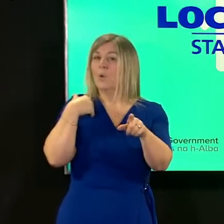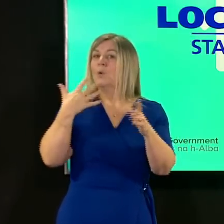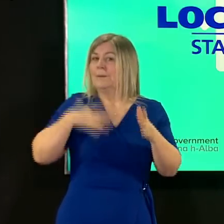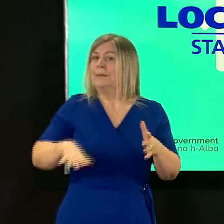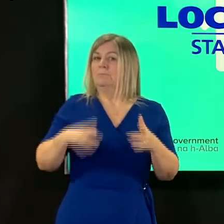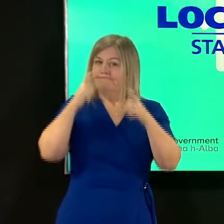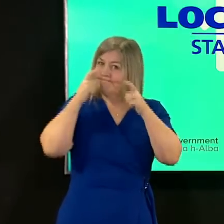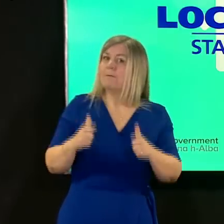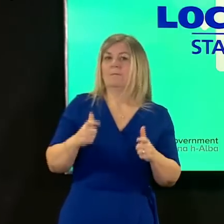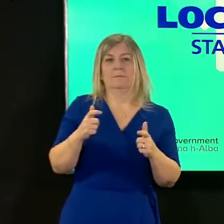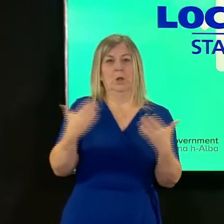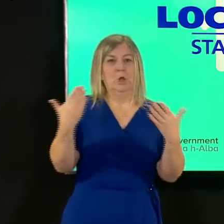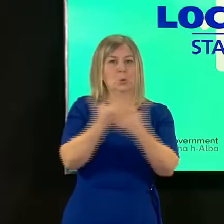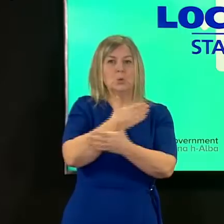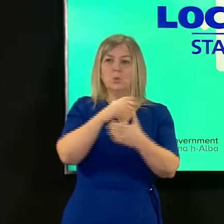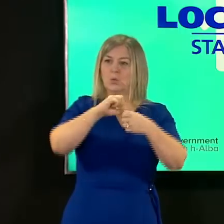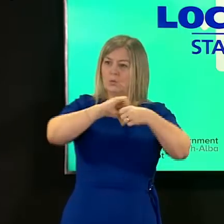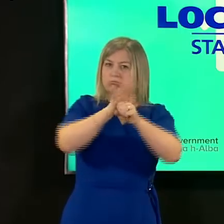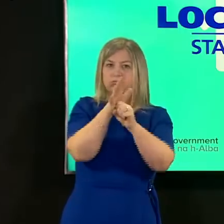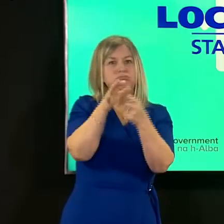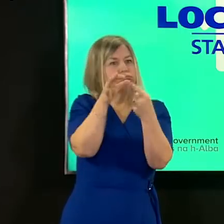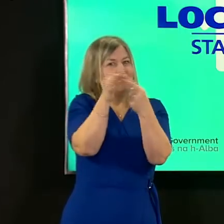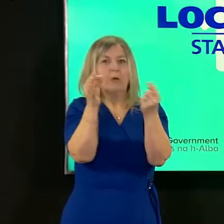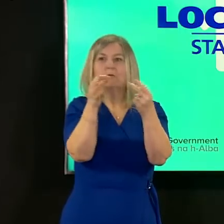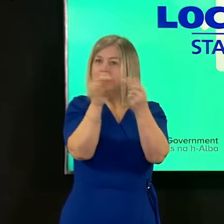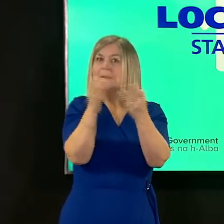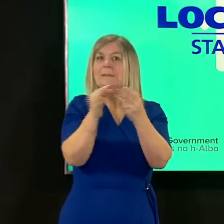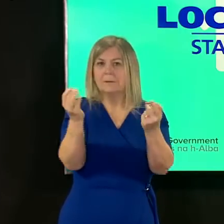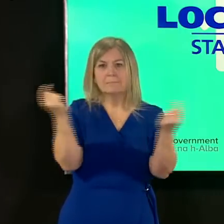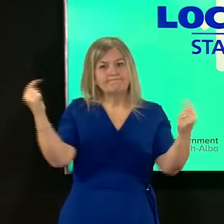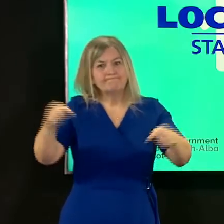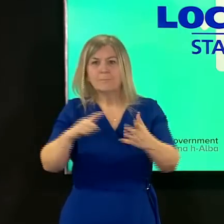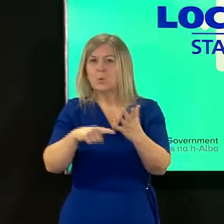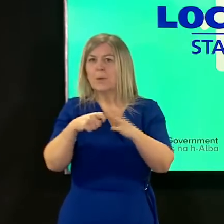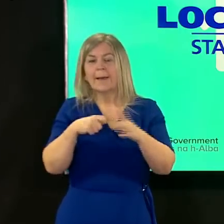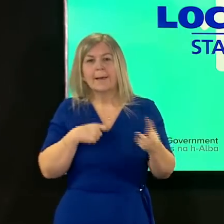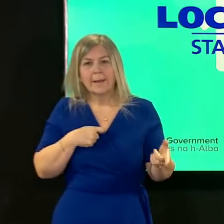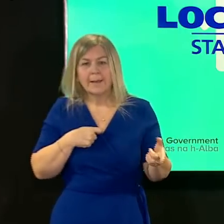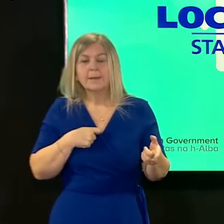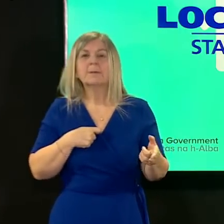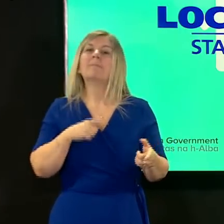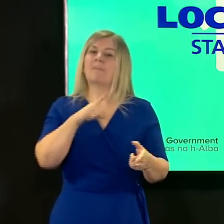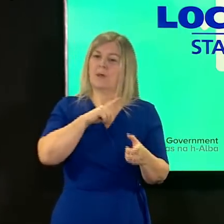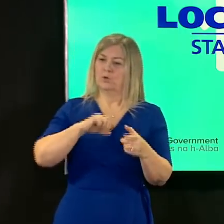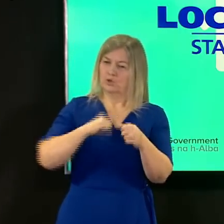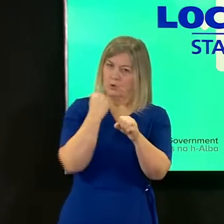new variants that is why the scottish government has put in place such strong travel restrictions